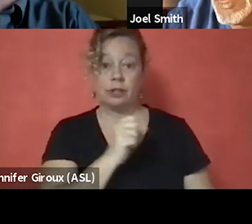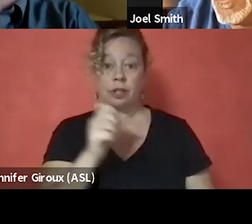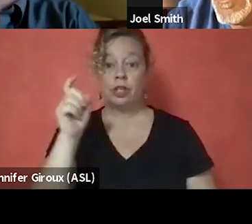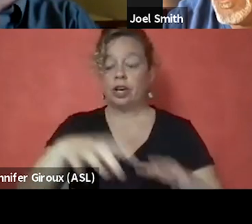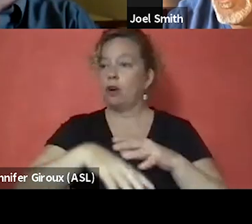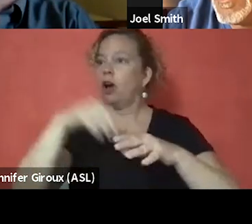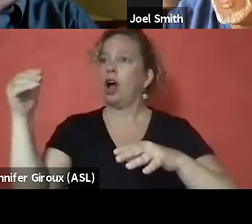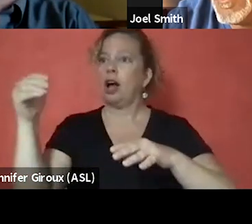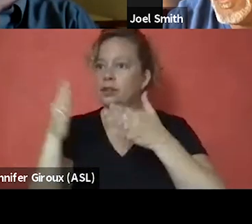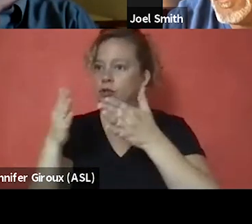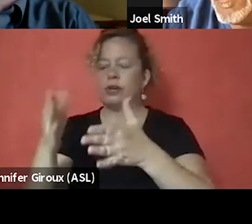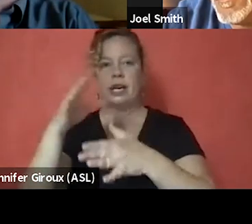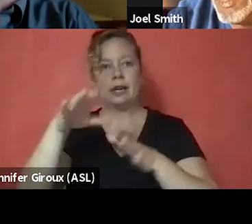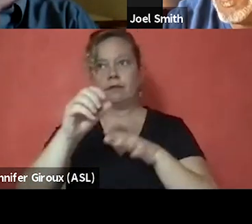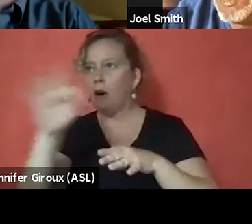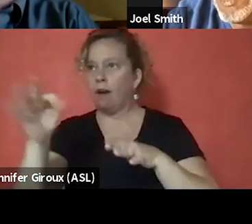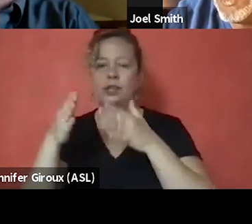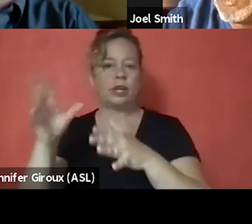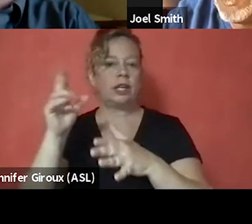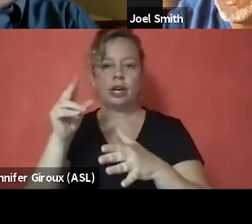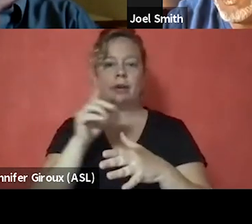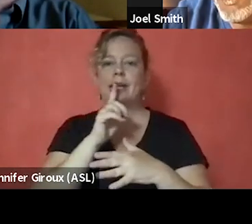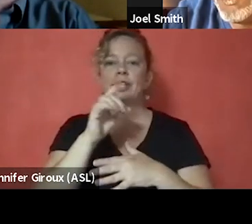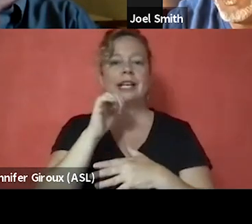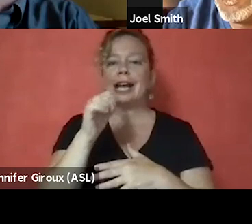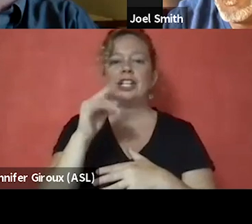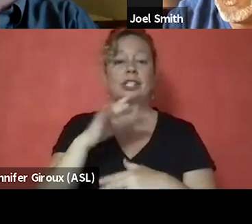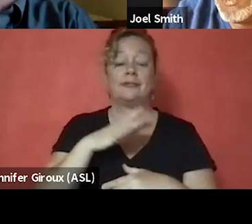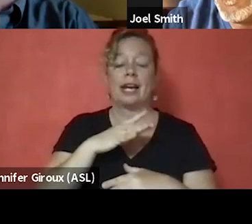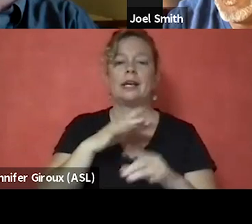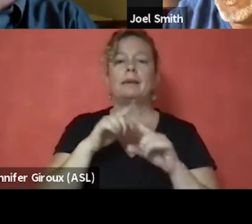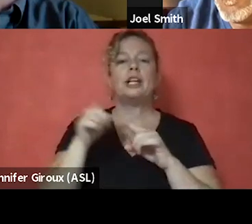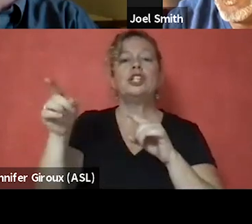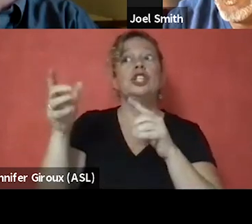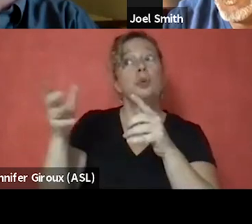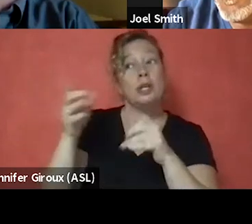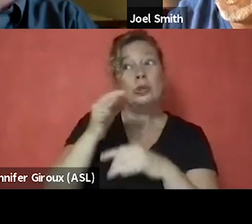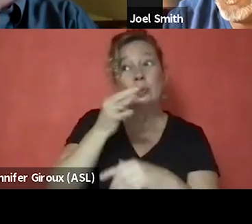I gotta get her off the street, no. Actually, that wasn't it. And she's doing just fine. Does she want to eventually? Absolutely.